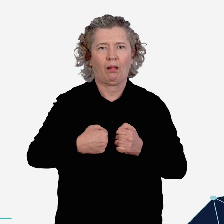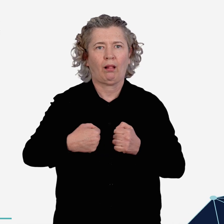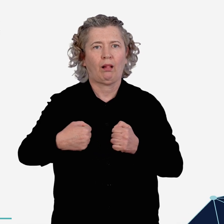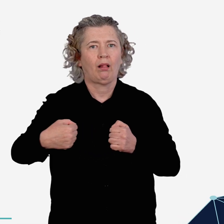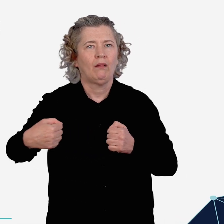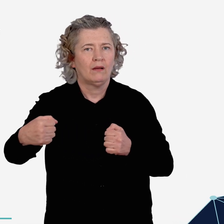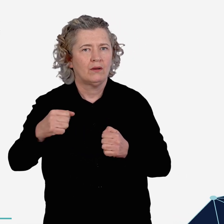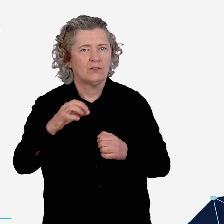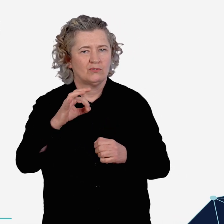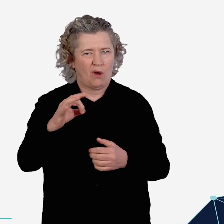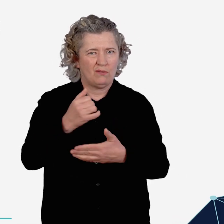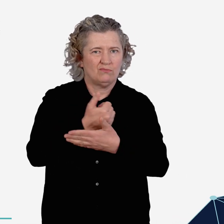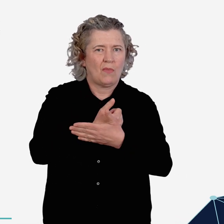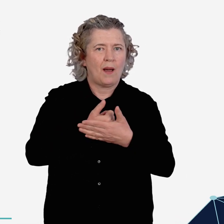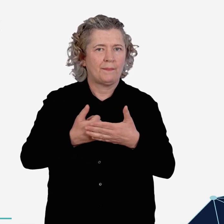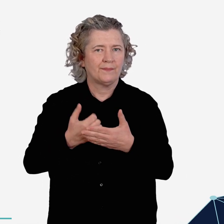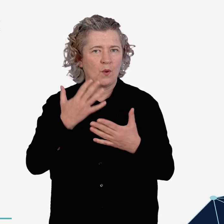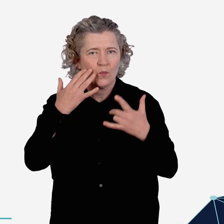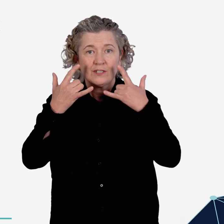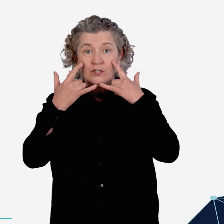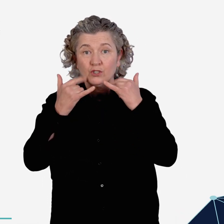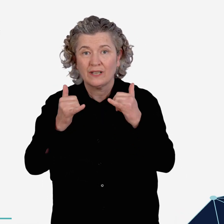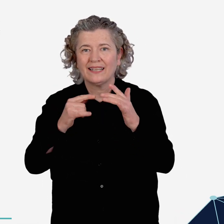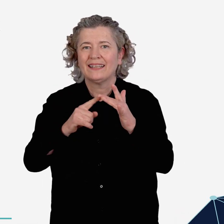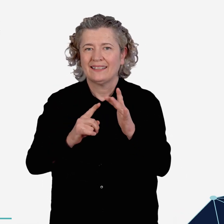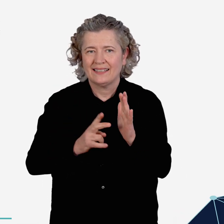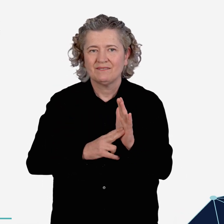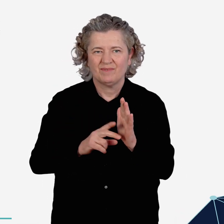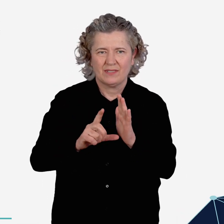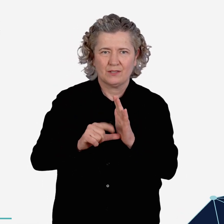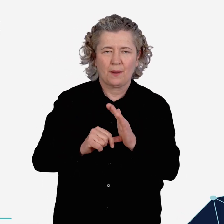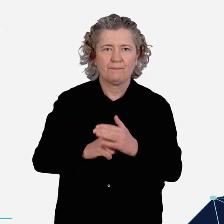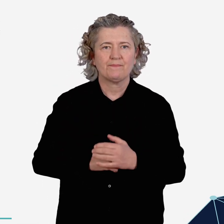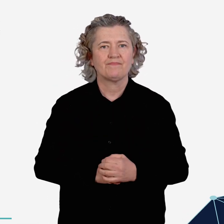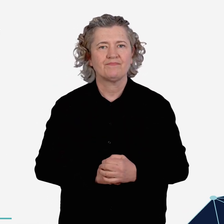extended and unreasonable check-in times,